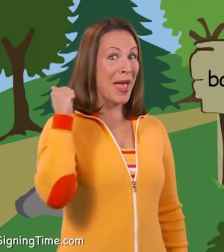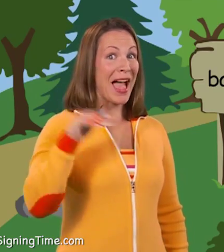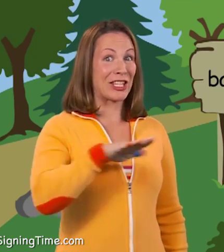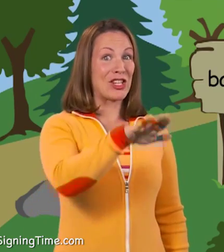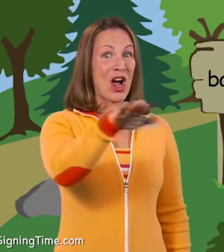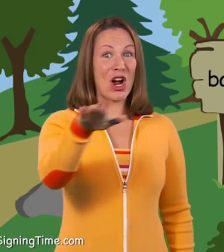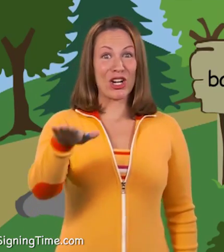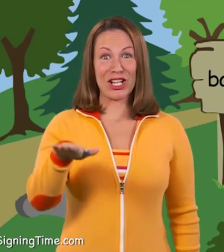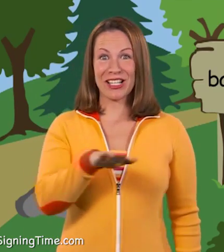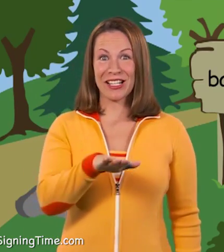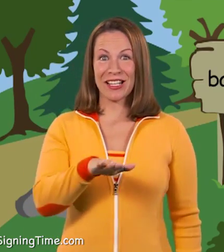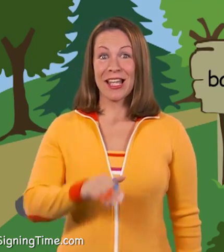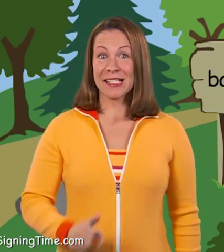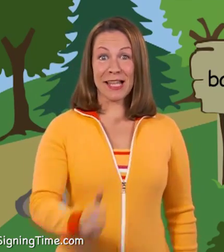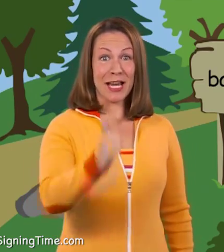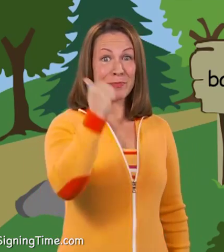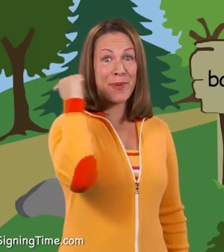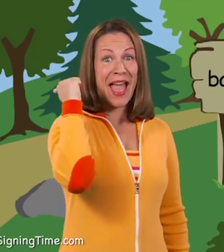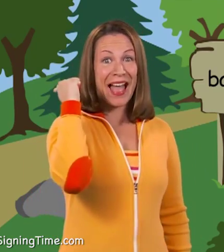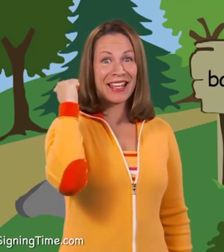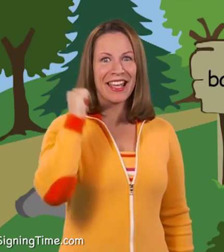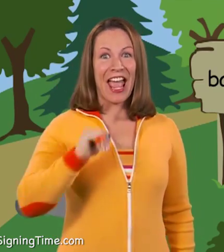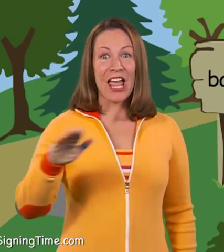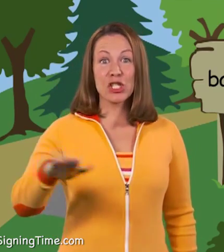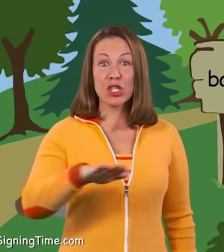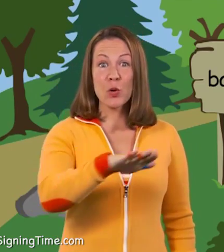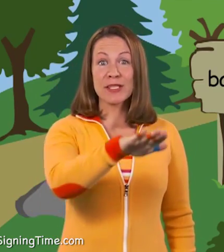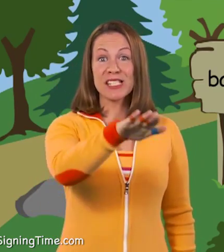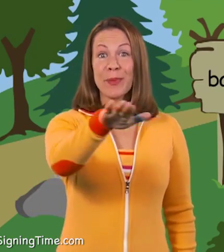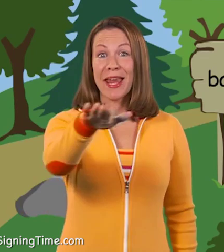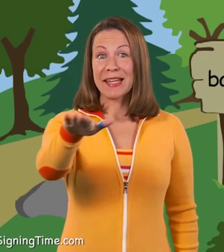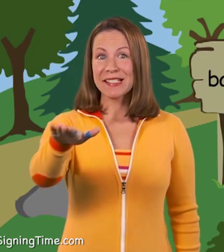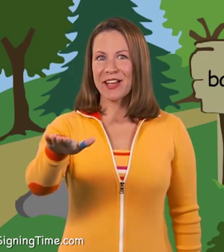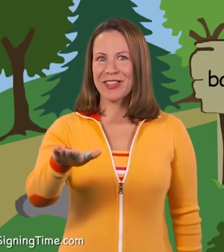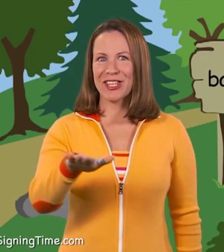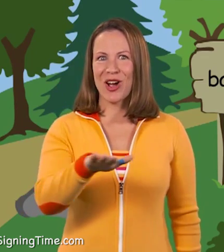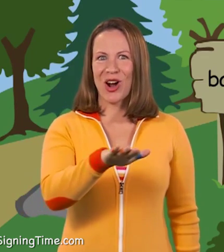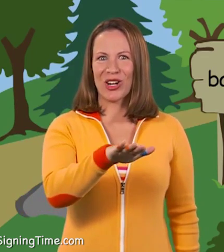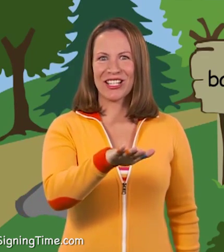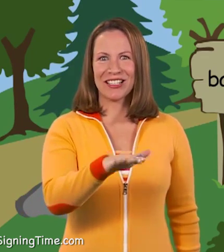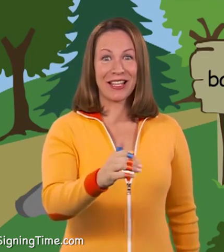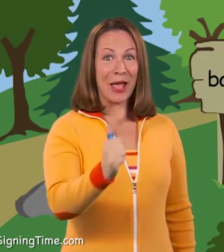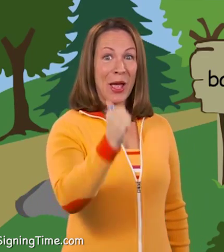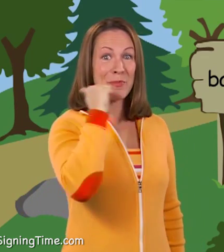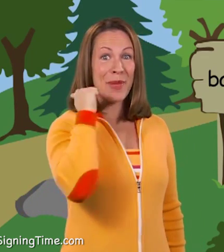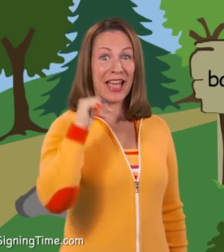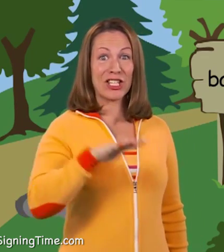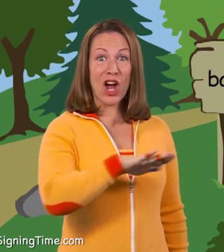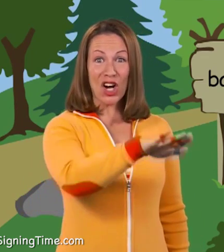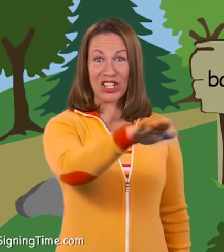Backyard. Sign “back” and show the space of the yard. Backyard.